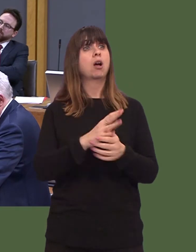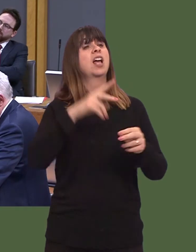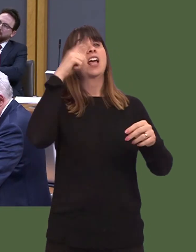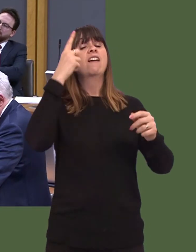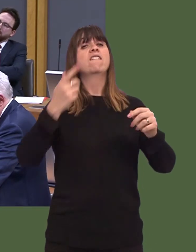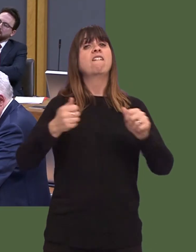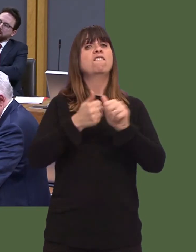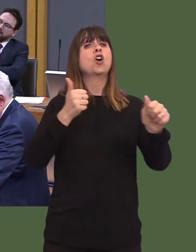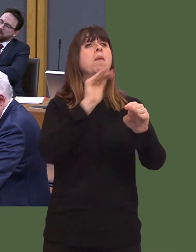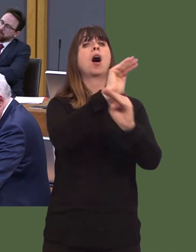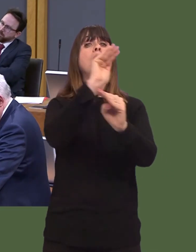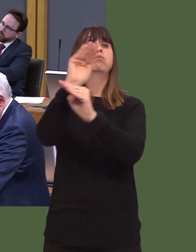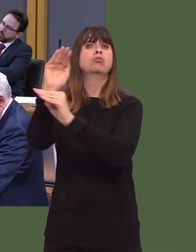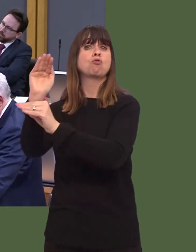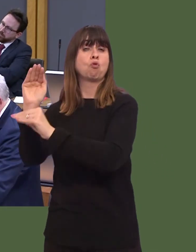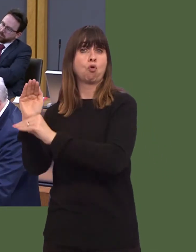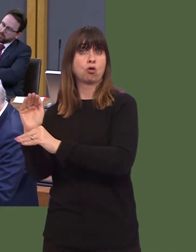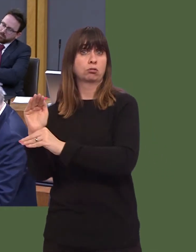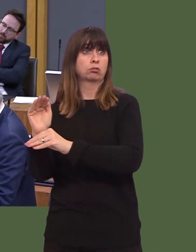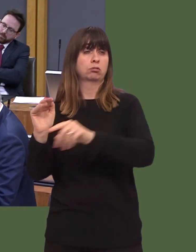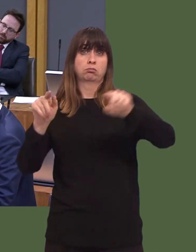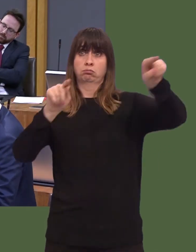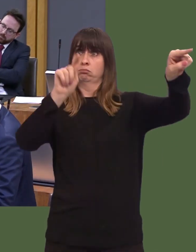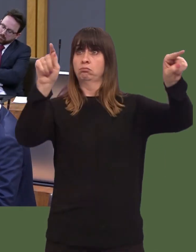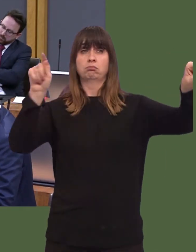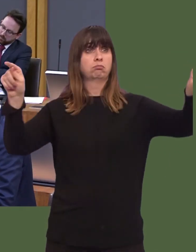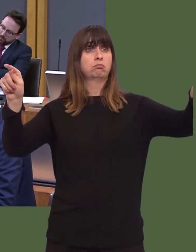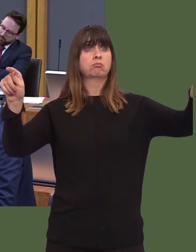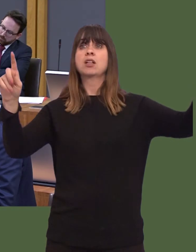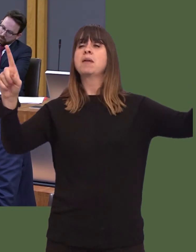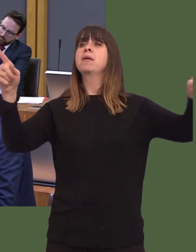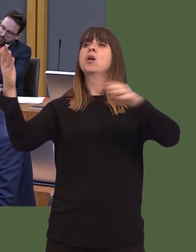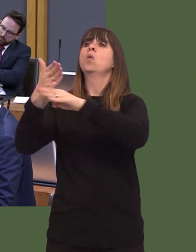long reach of the public sector and other agencies, third sector and others, but also